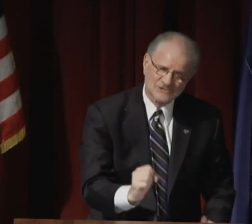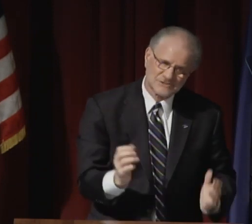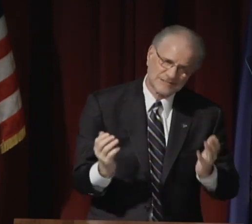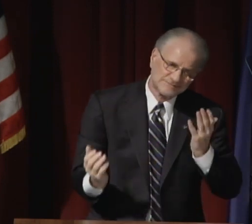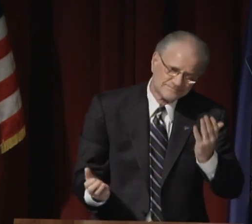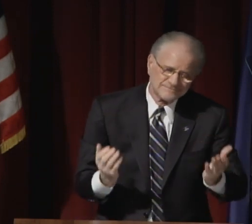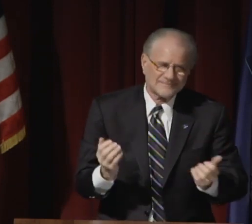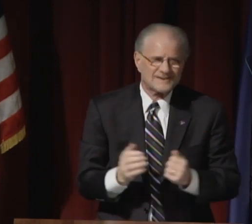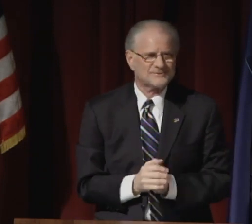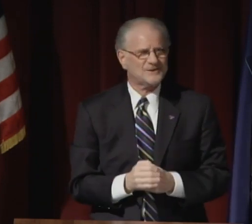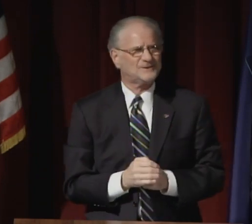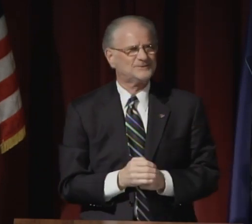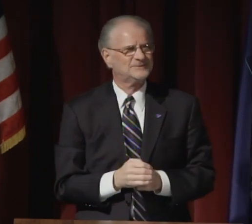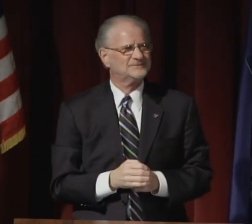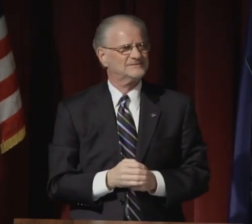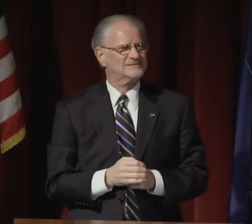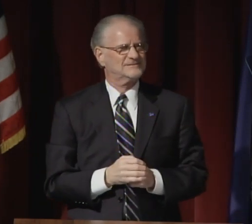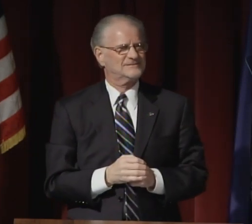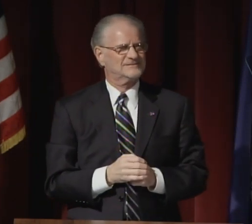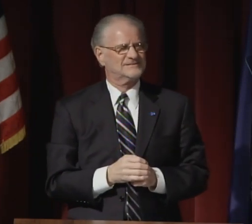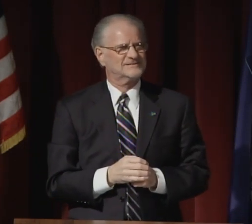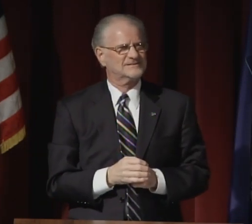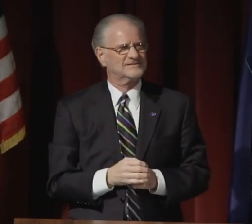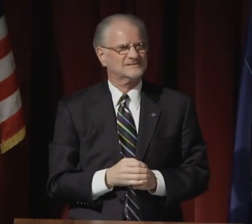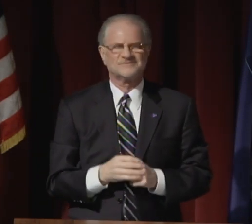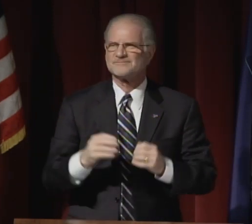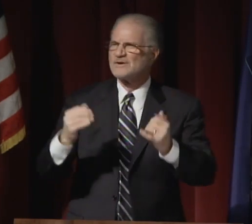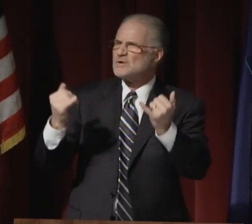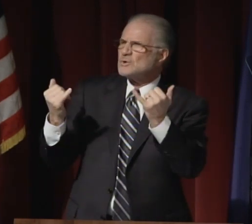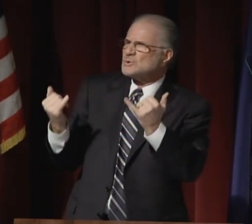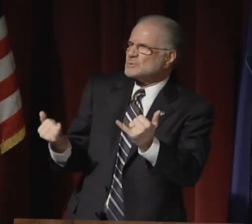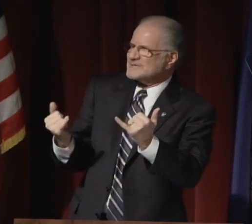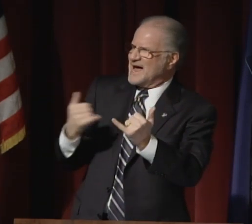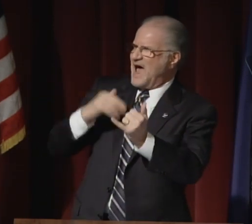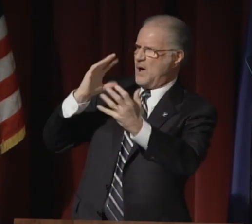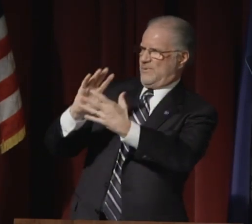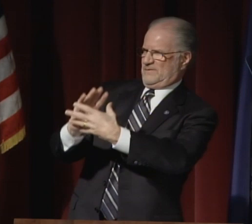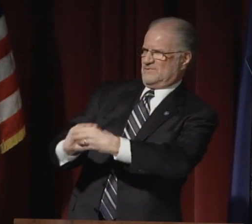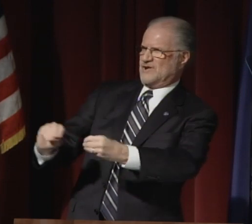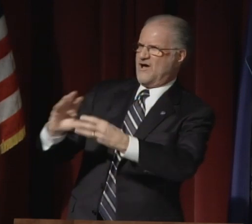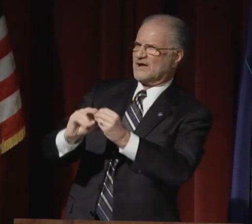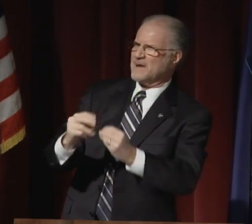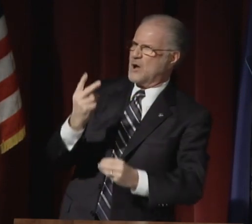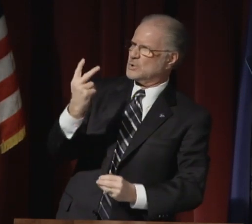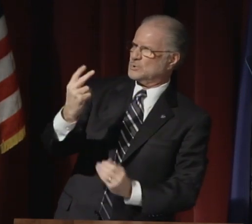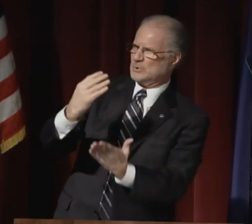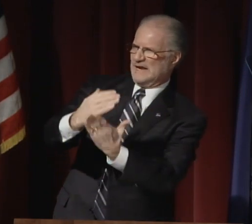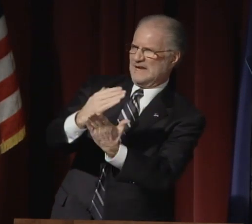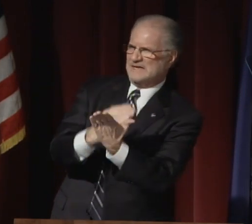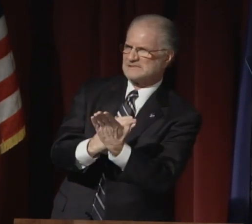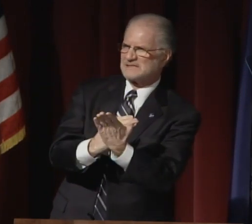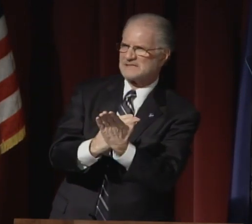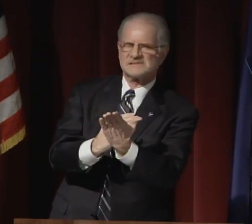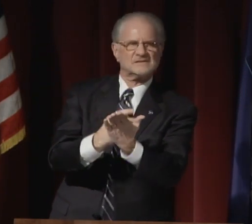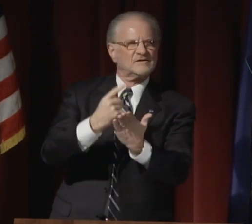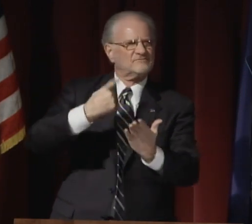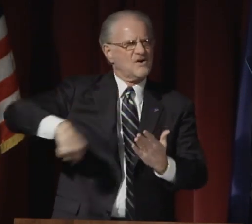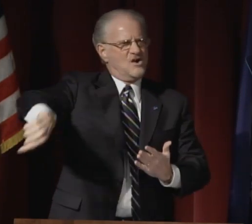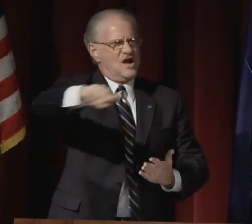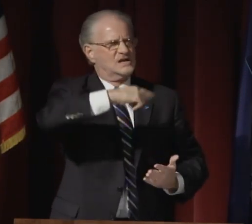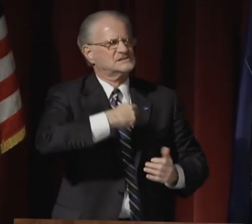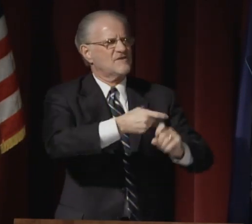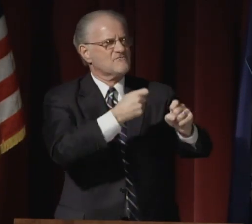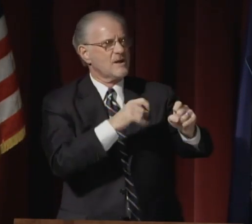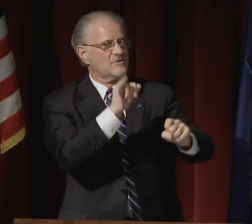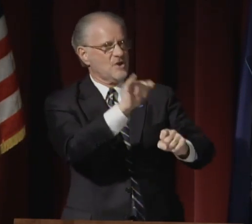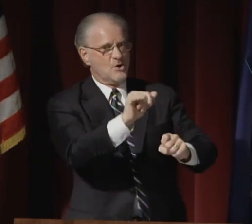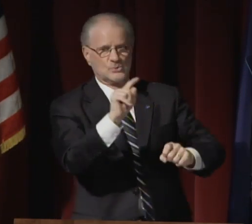Well, not too much of an ancient...